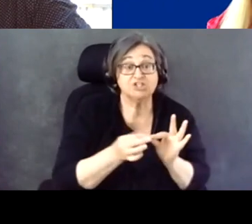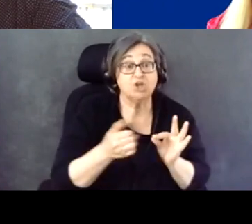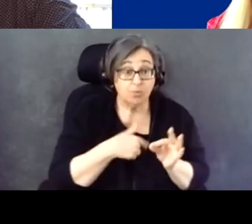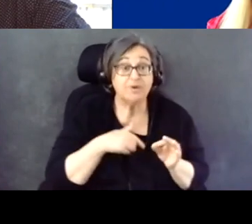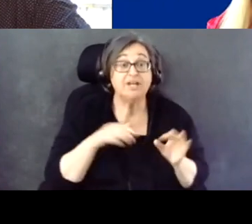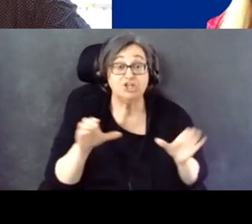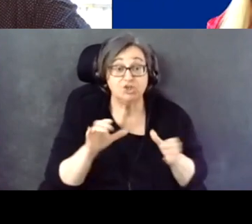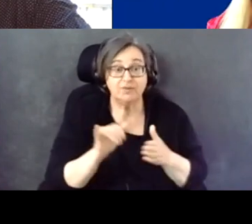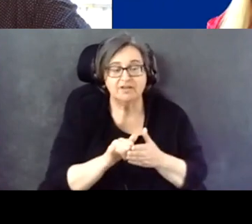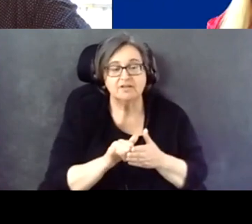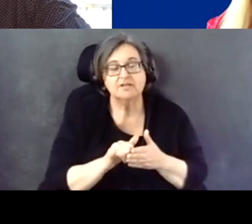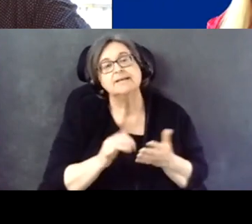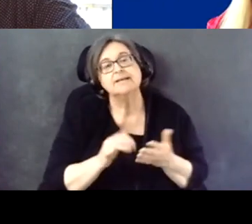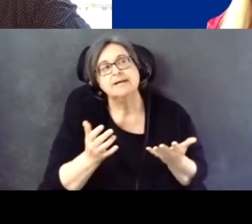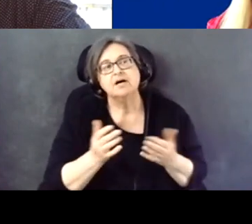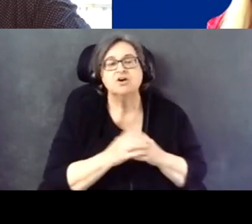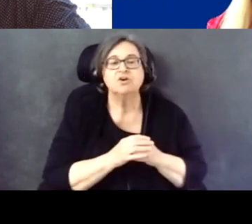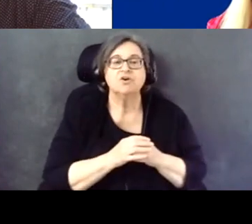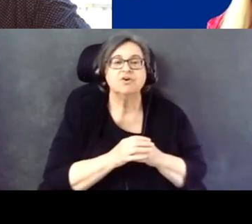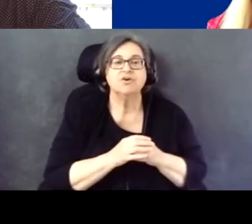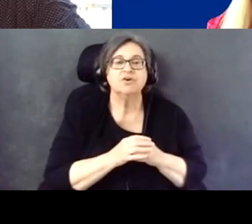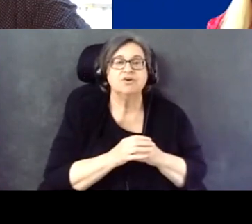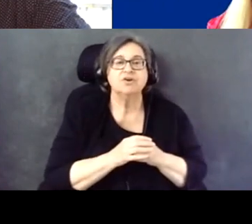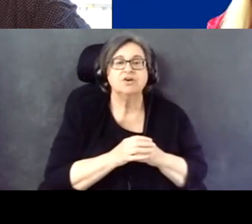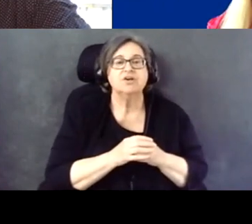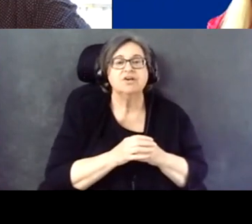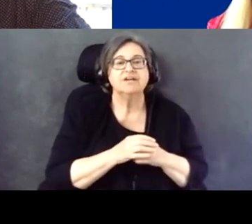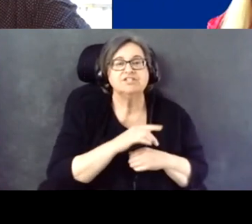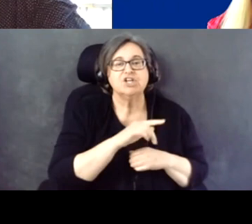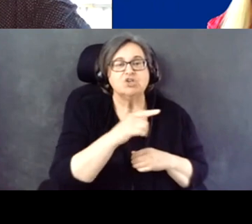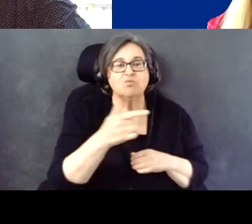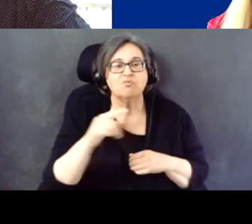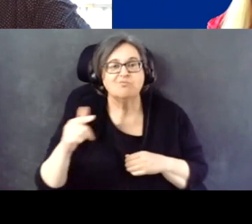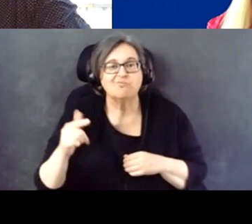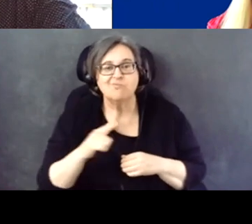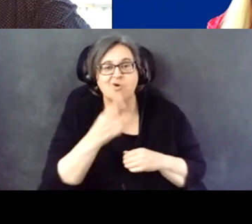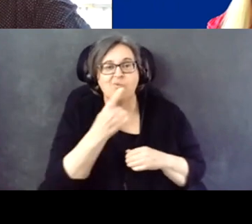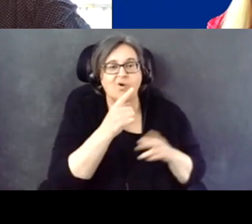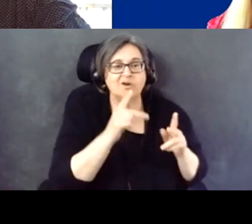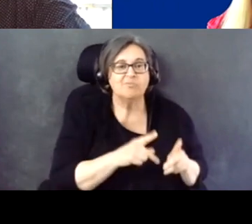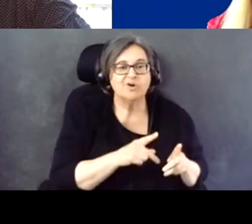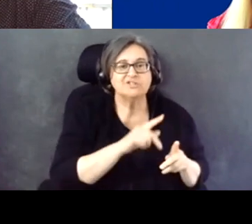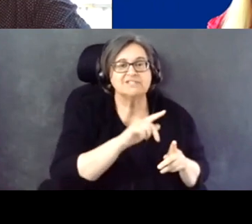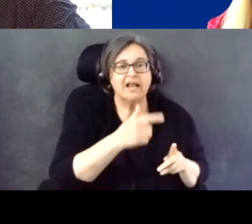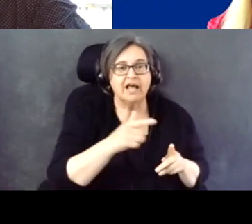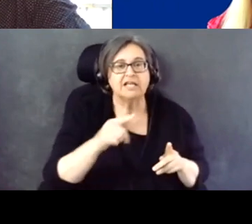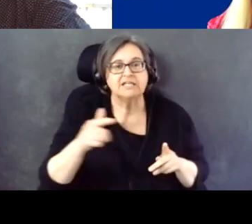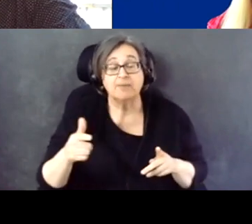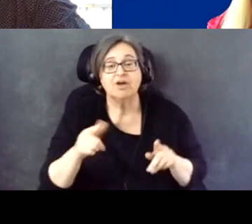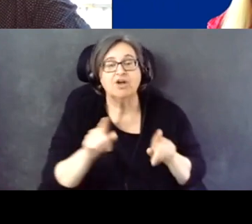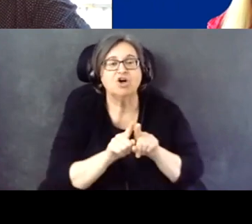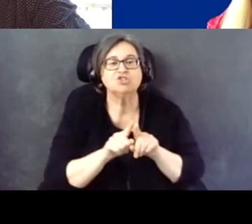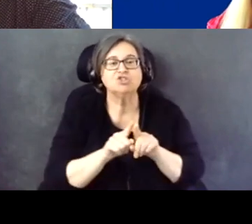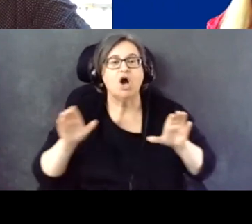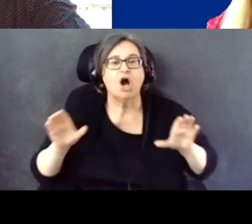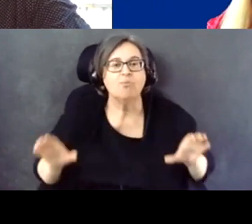It's kind of like a one-person at a time approach. But also a movement at a time approach.